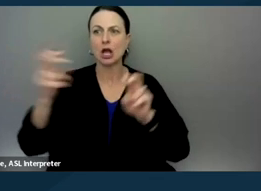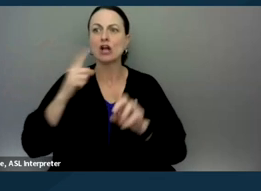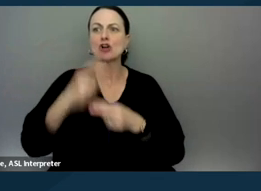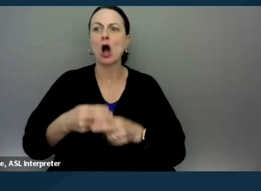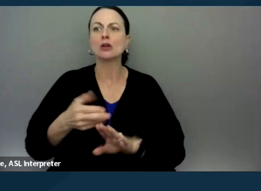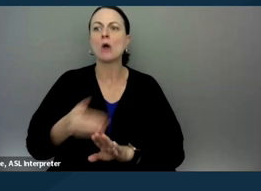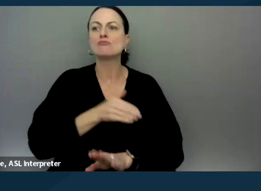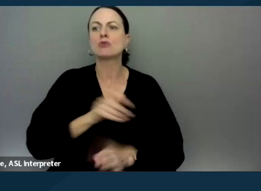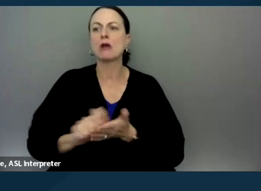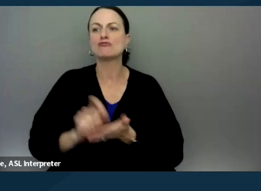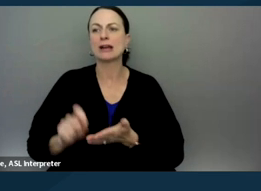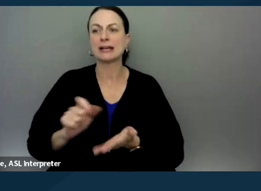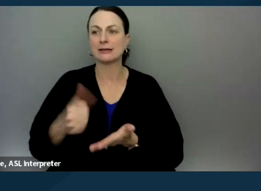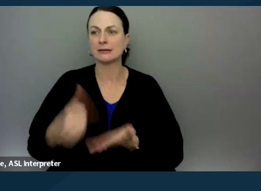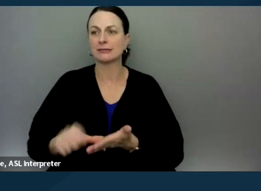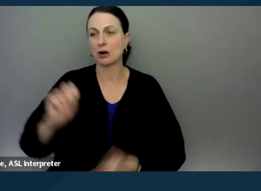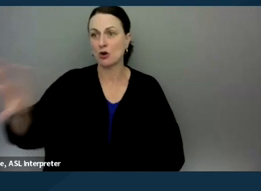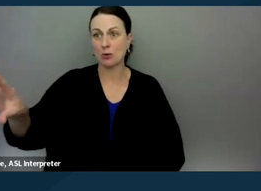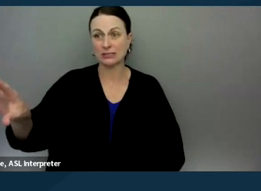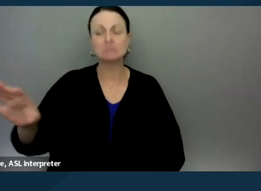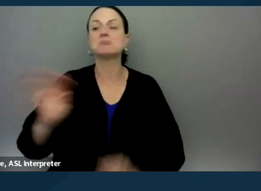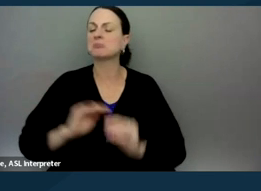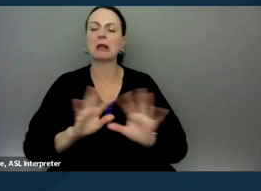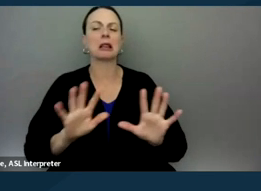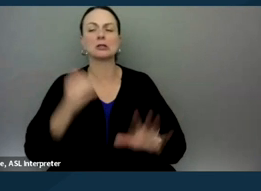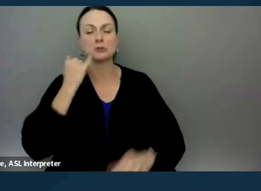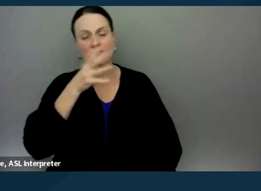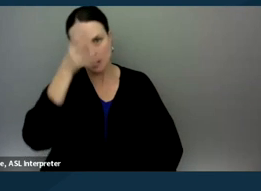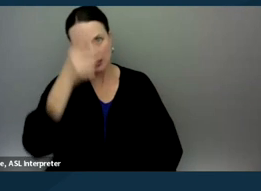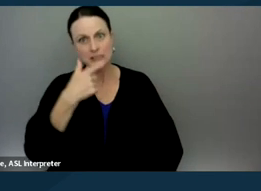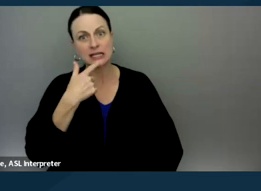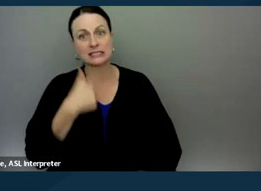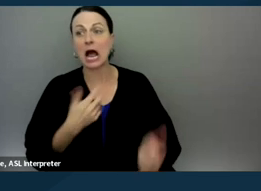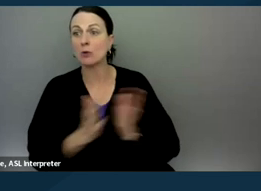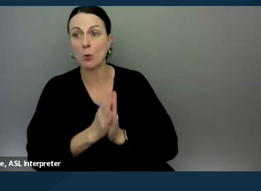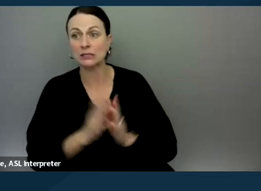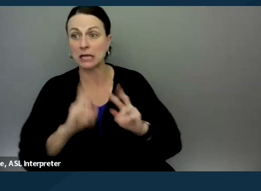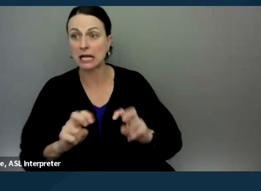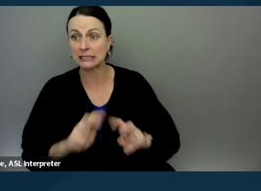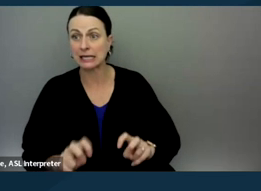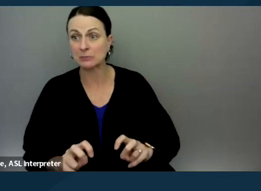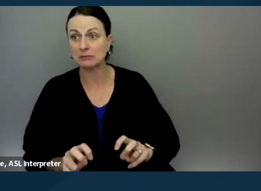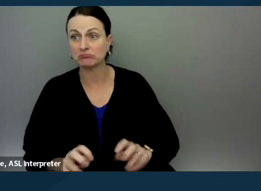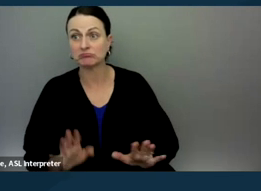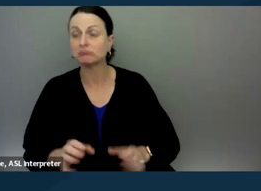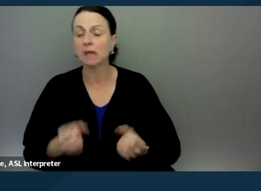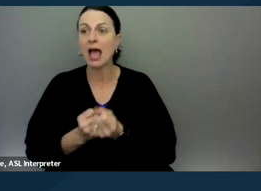That's pretty clear. So if a parent says, "Well, I requested an assessment," an advocate can say,